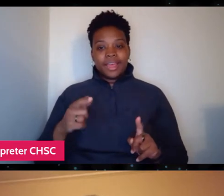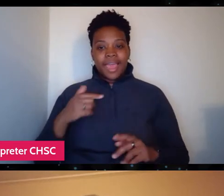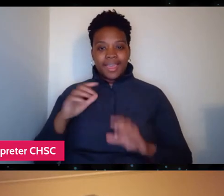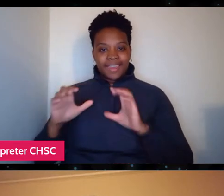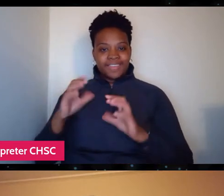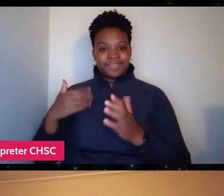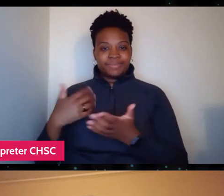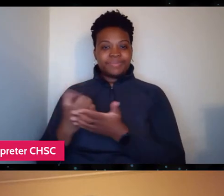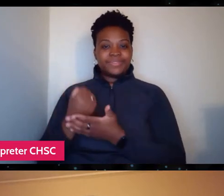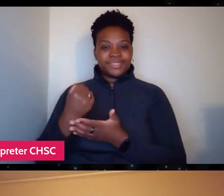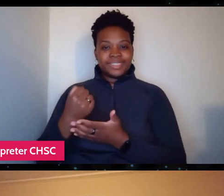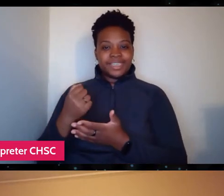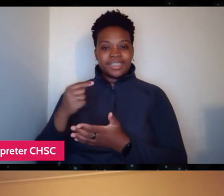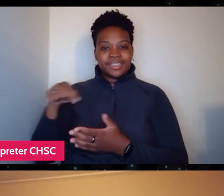quite random so irrelevant.